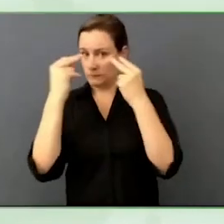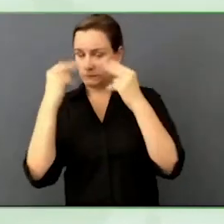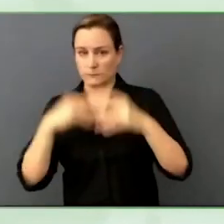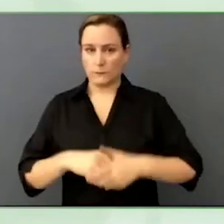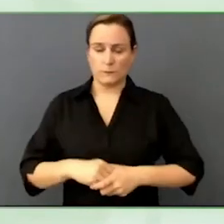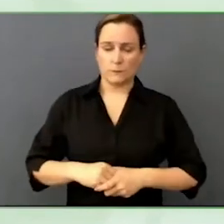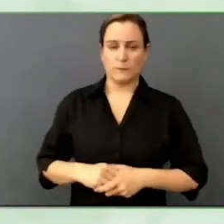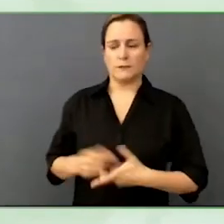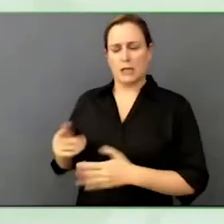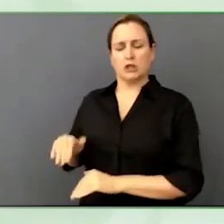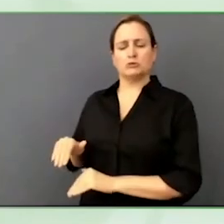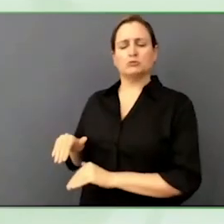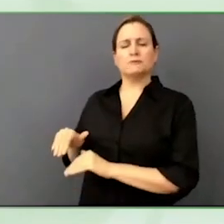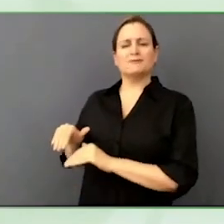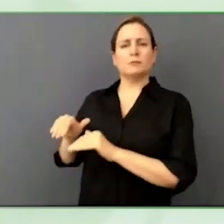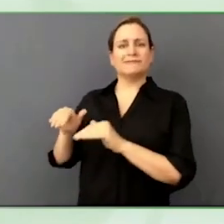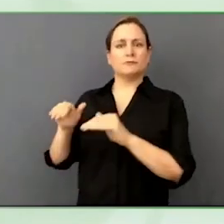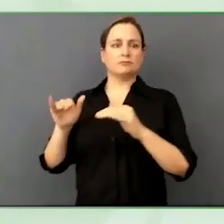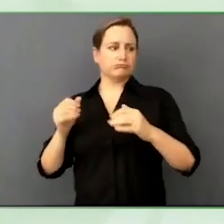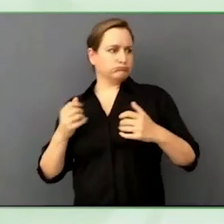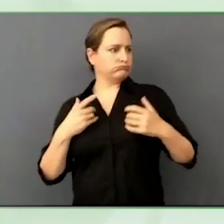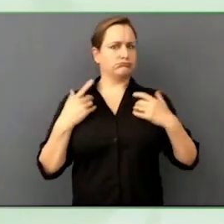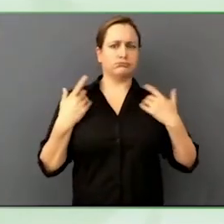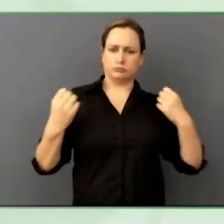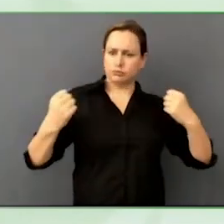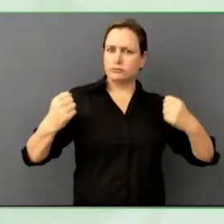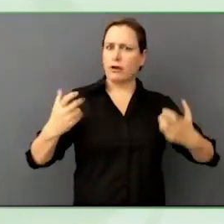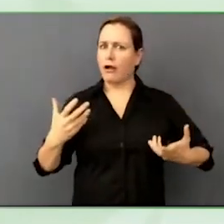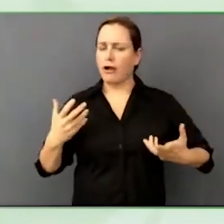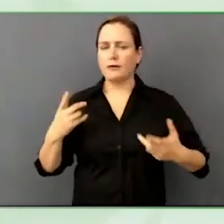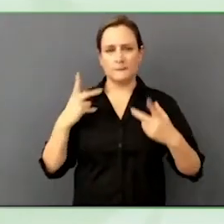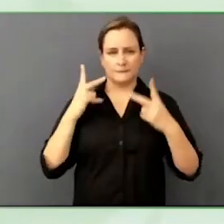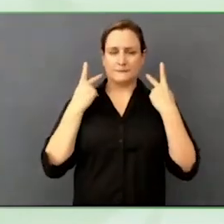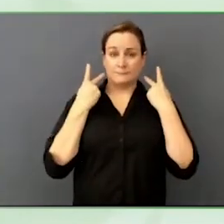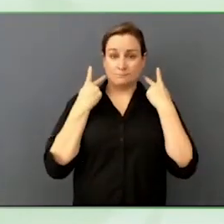person, he cut his hair shorter but would only wear one hearing aid.